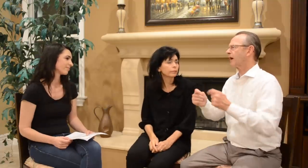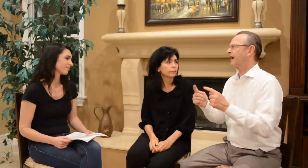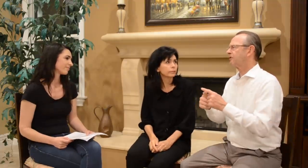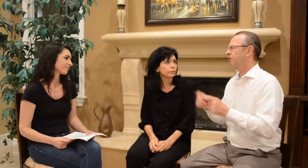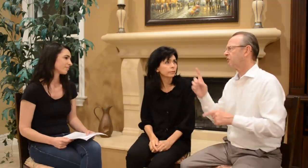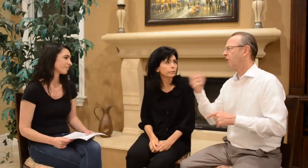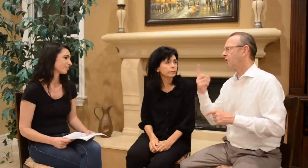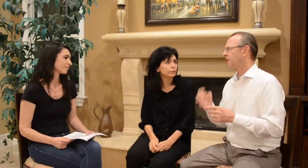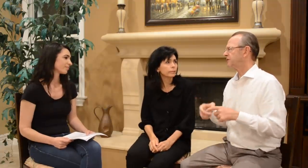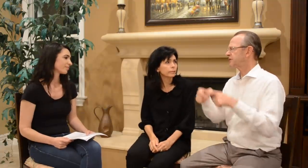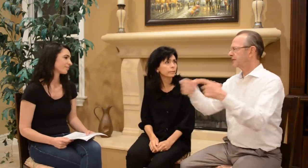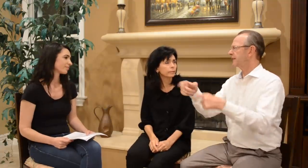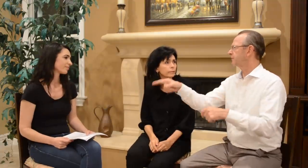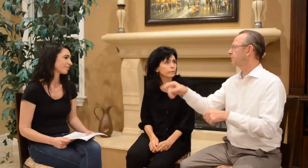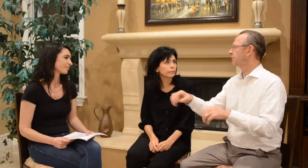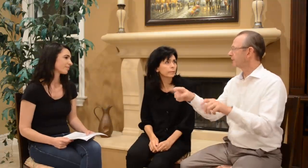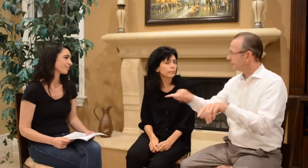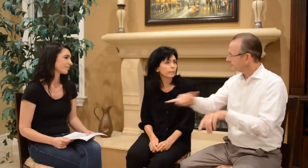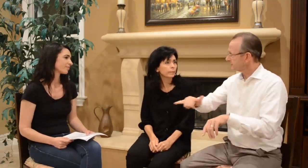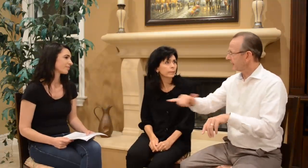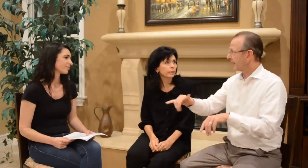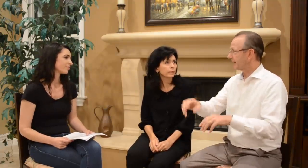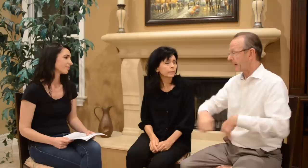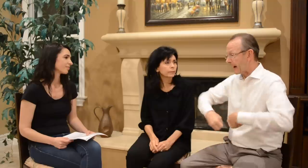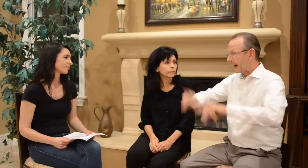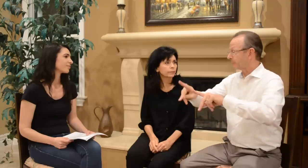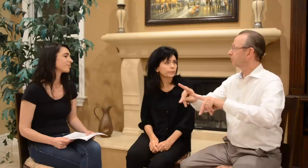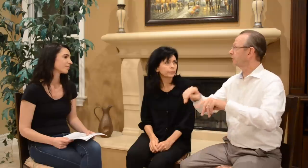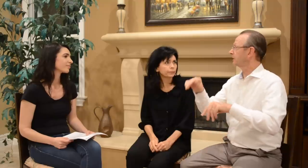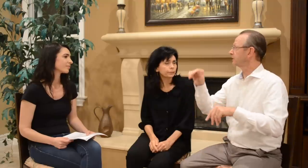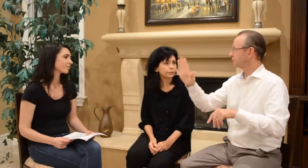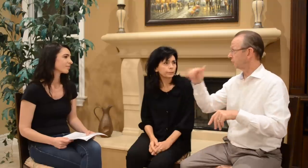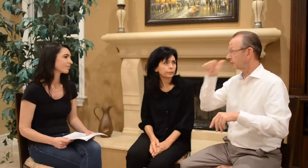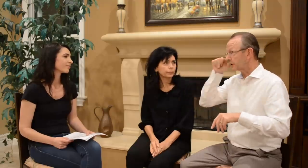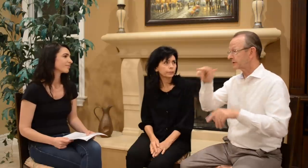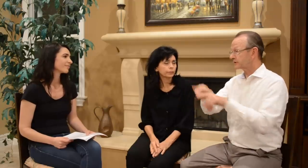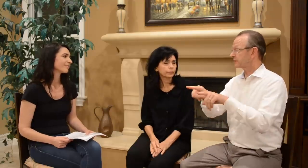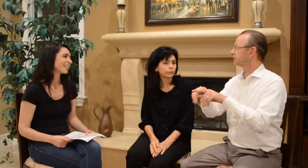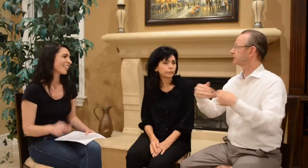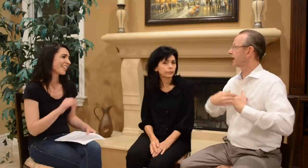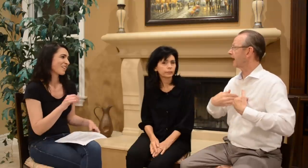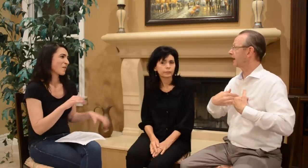We tried to always give you the same opportunities your sisters had.